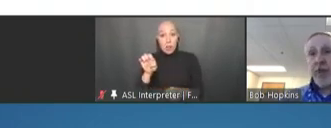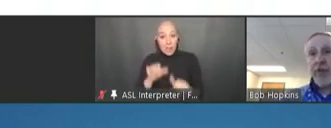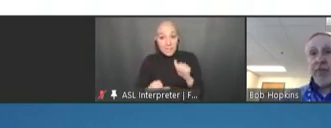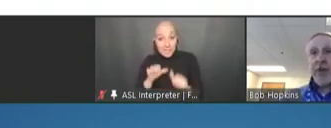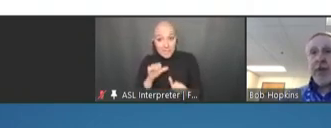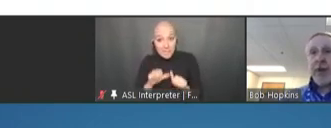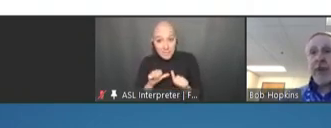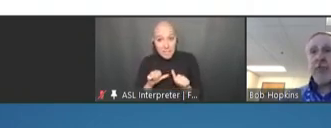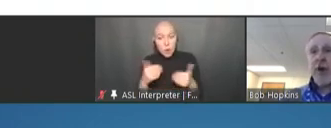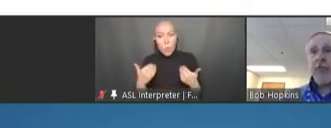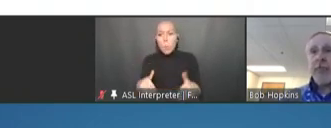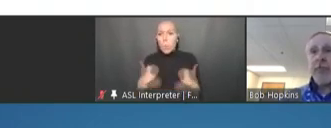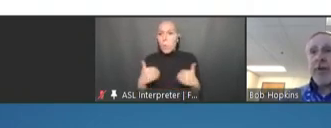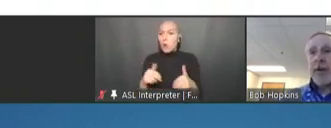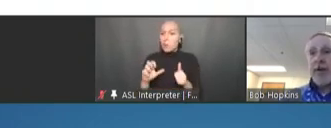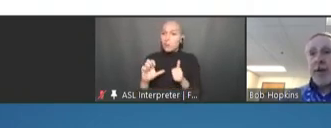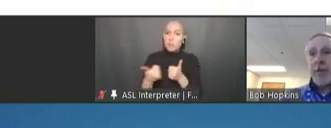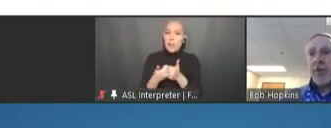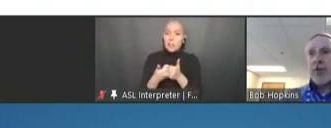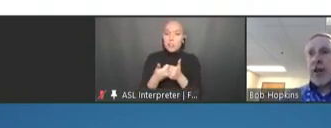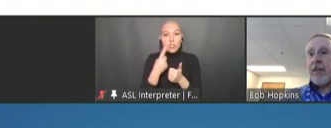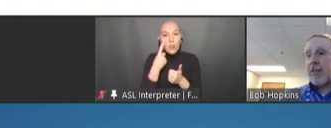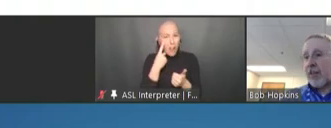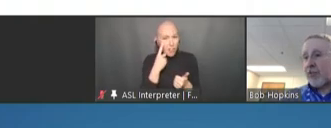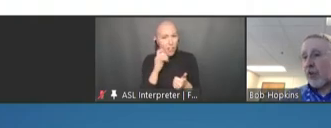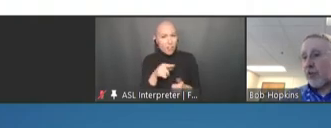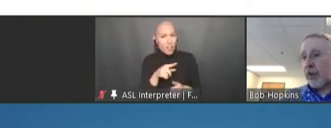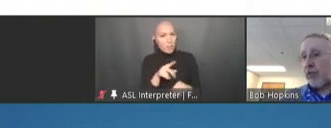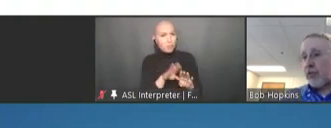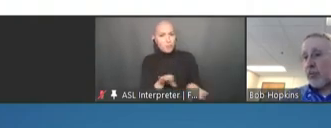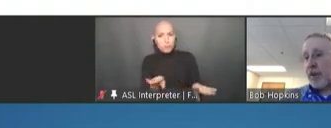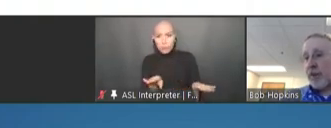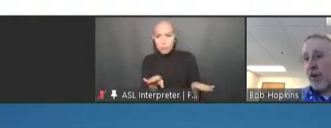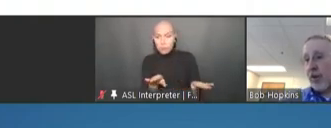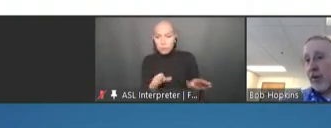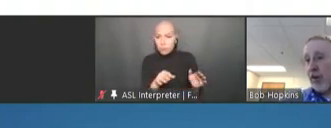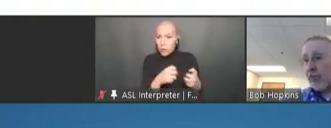it as a pediatric problem, but I'm understanding that that's also an issue with many of our adults.